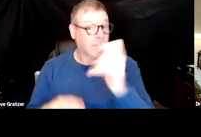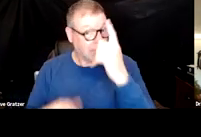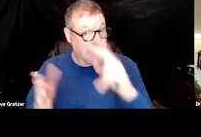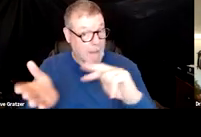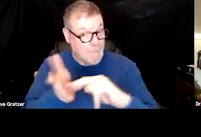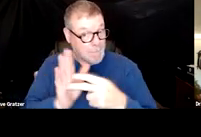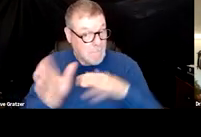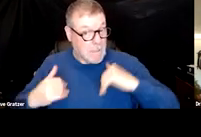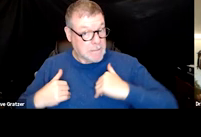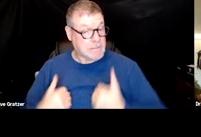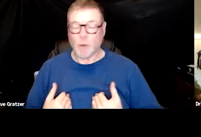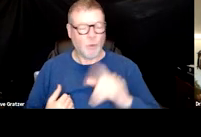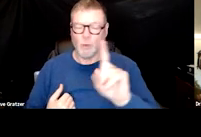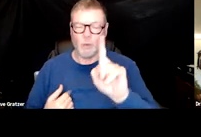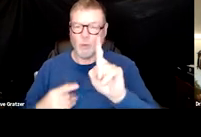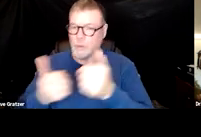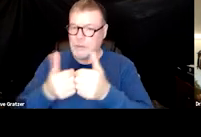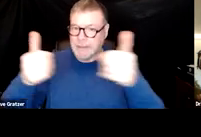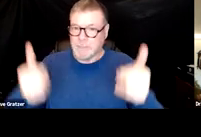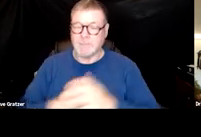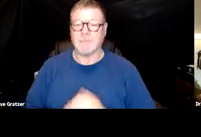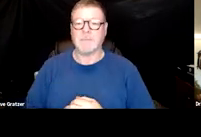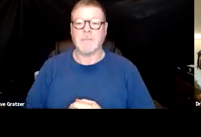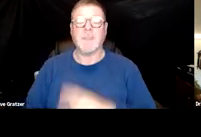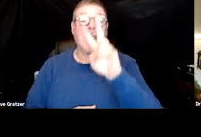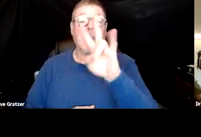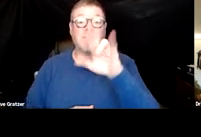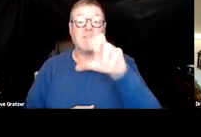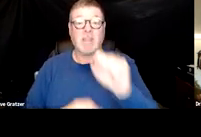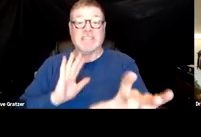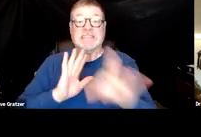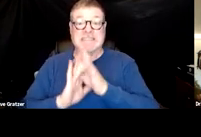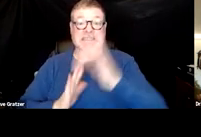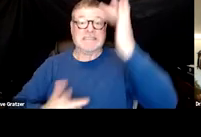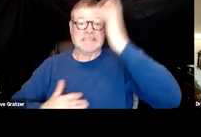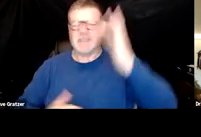Malaise, you would have all had it as a virus is coming on. Just not feeling right.